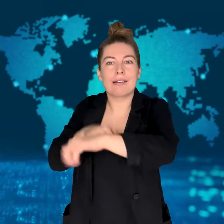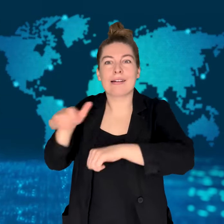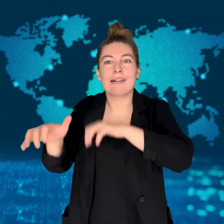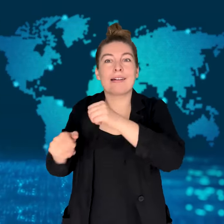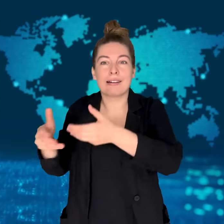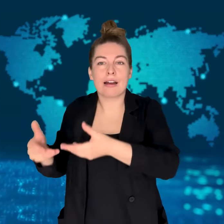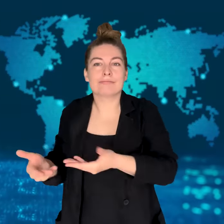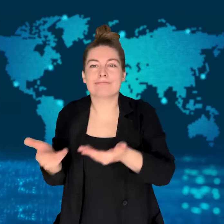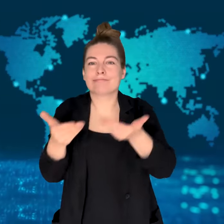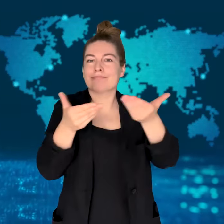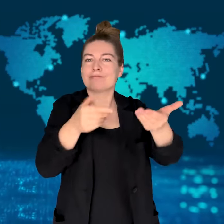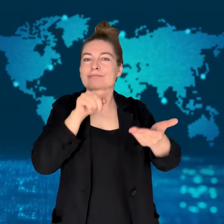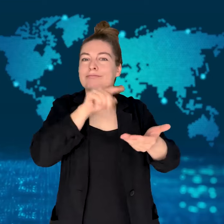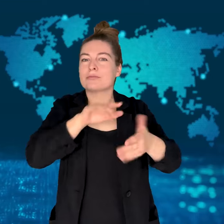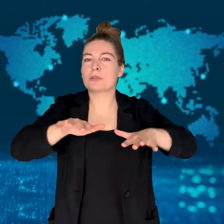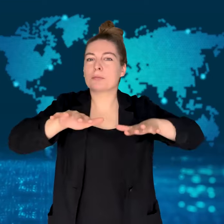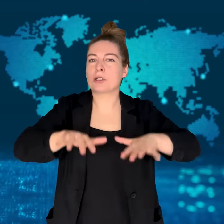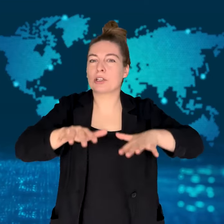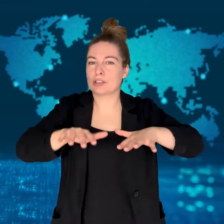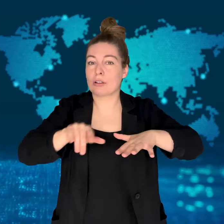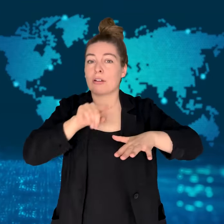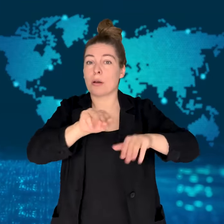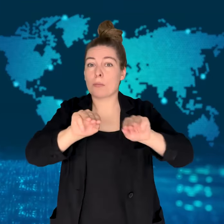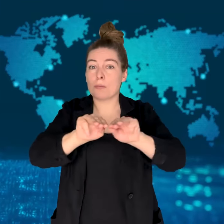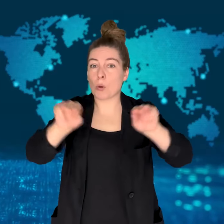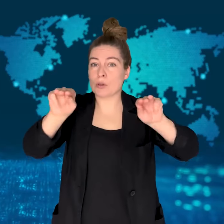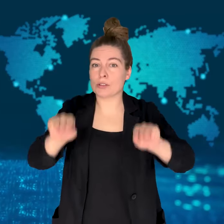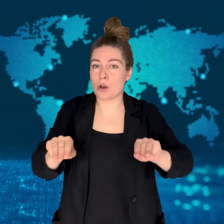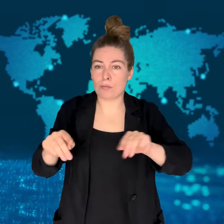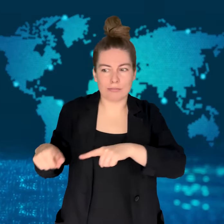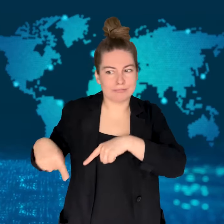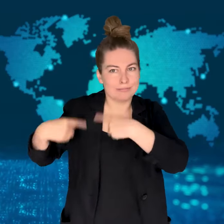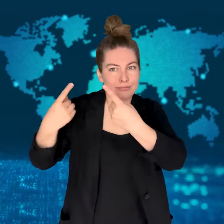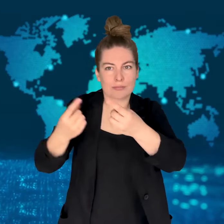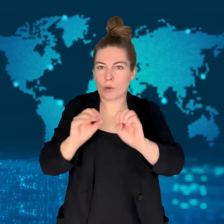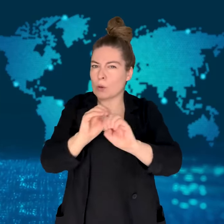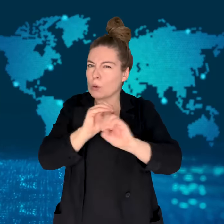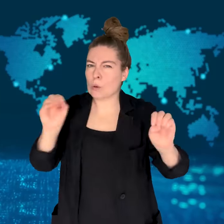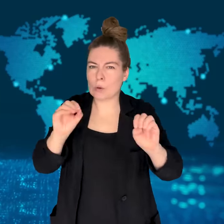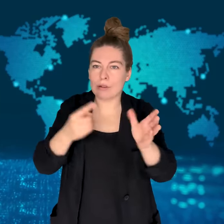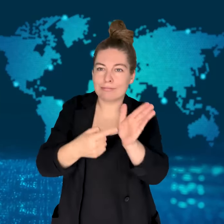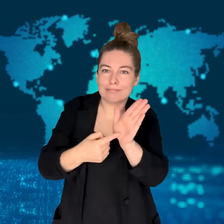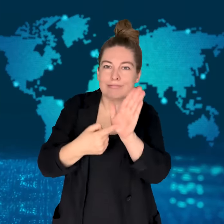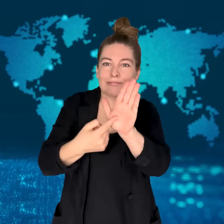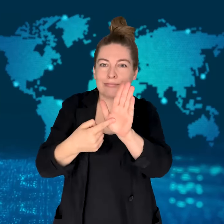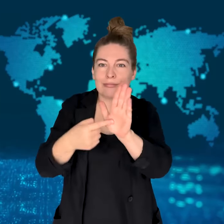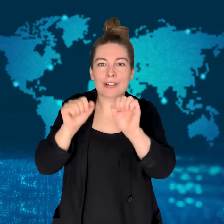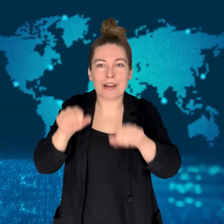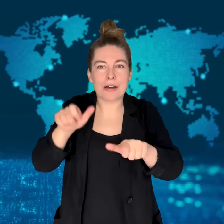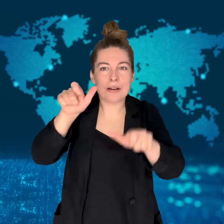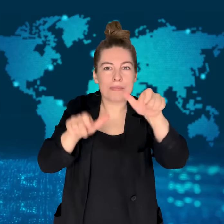They are considered sacred by the museum and its curators